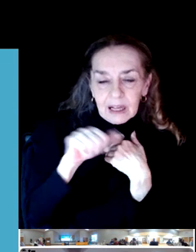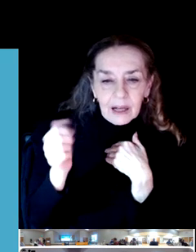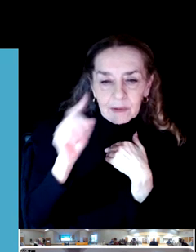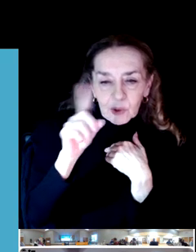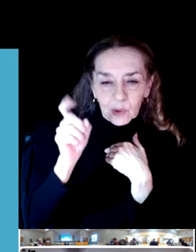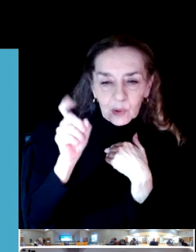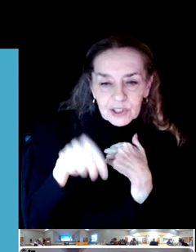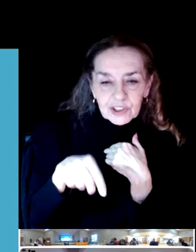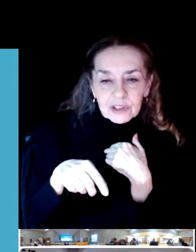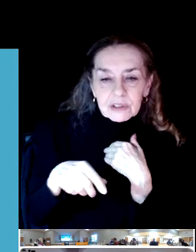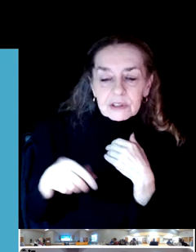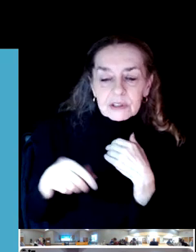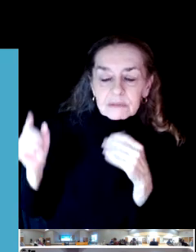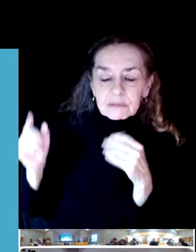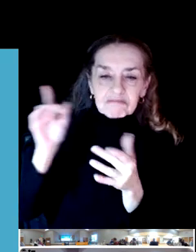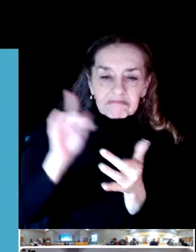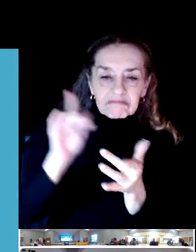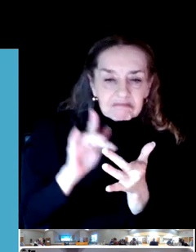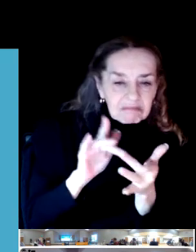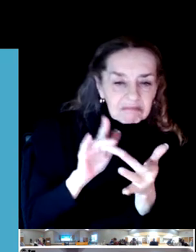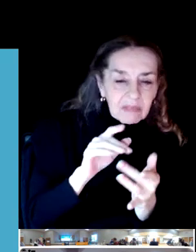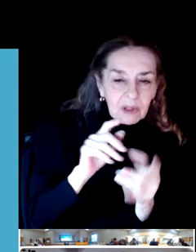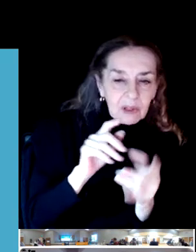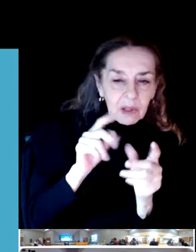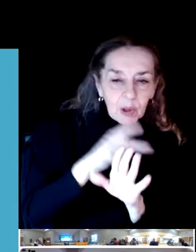project team. Contact information is up here.